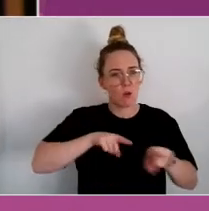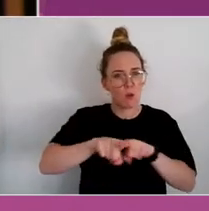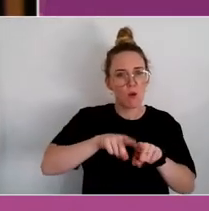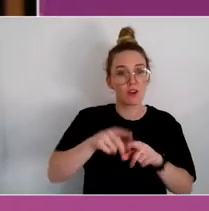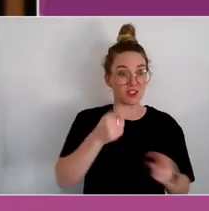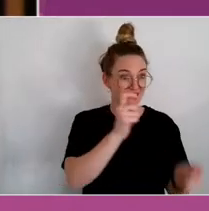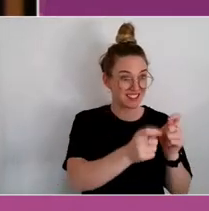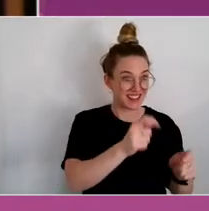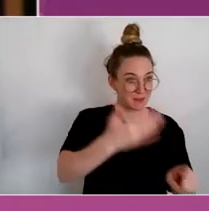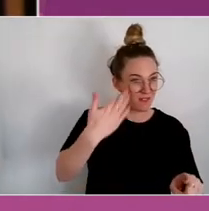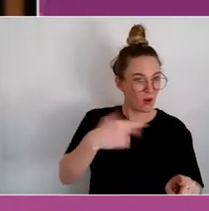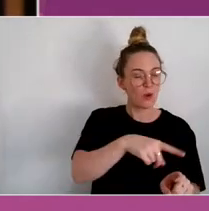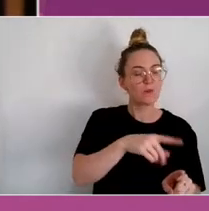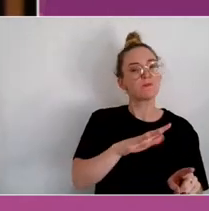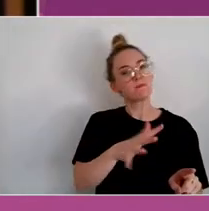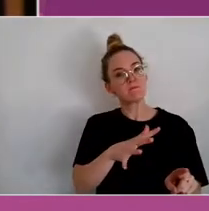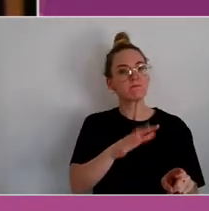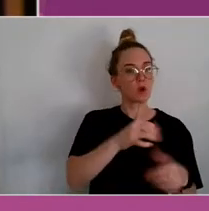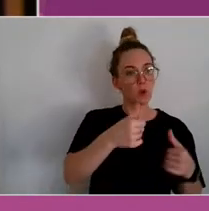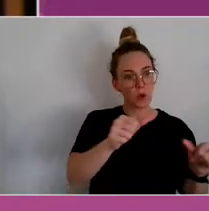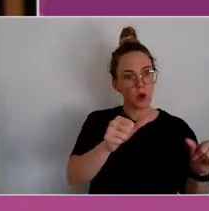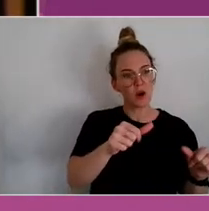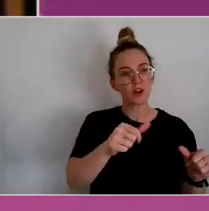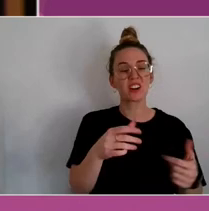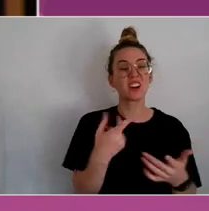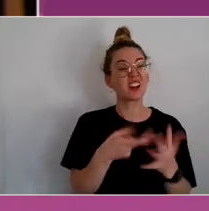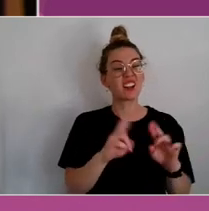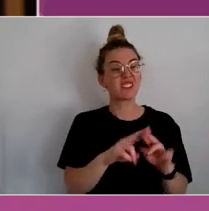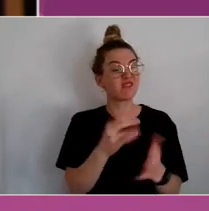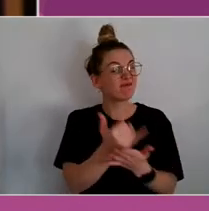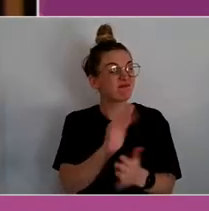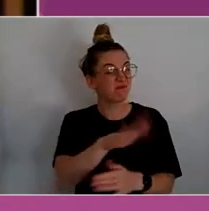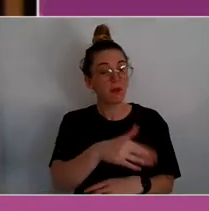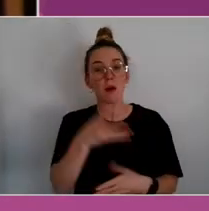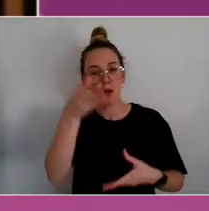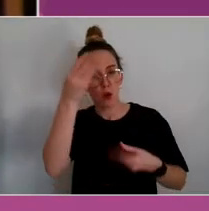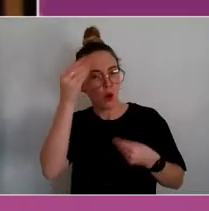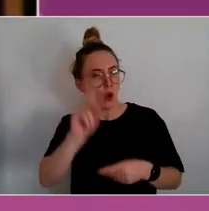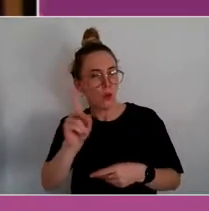does it work here, being open to it not working, but learning who else may work.